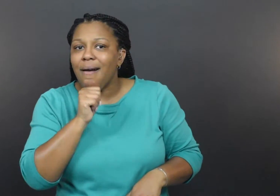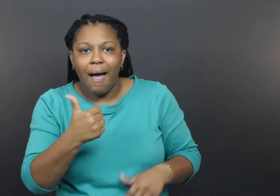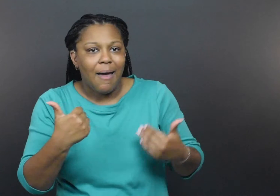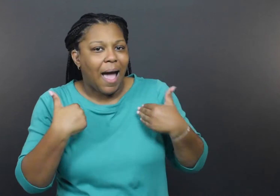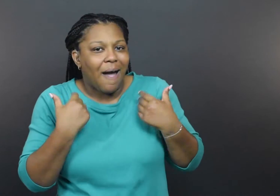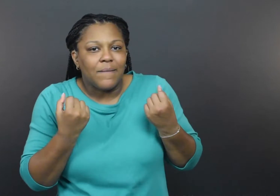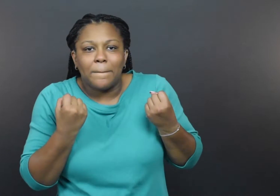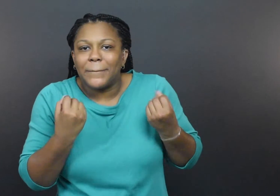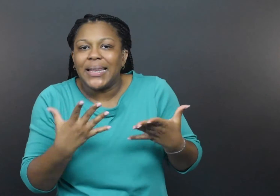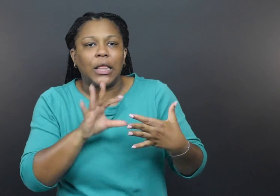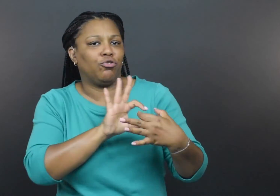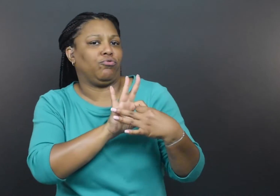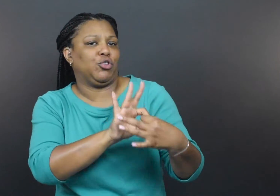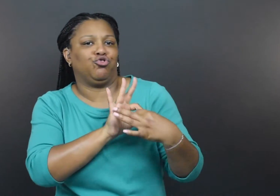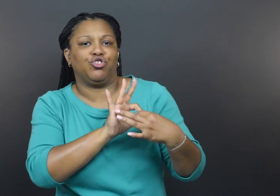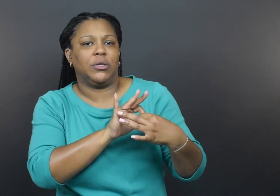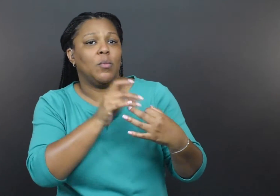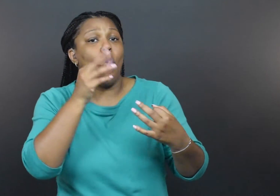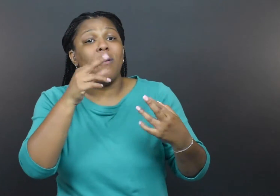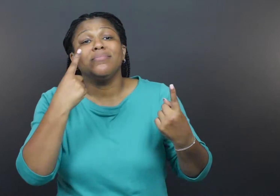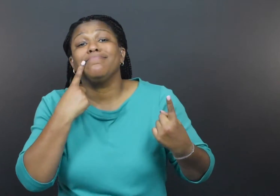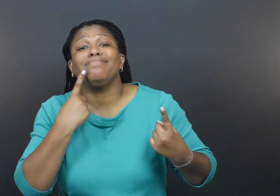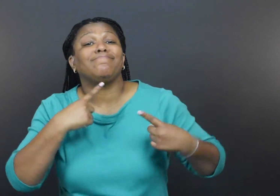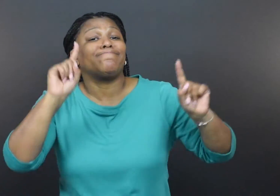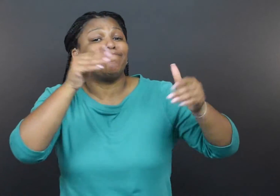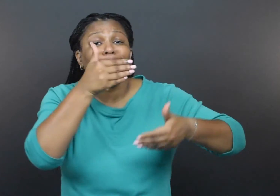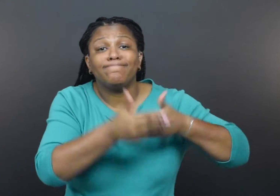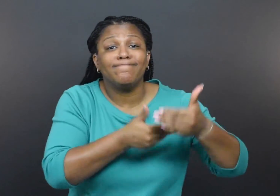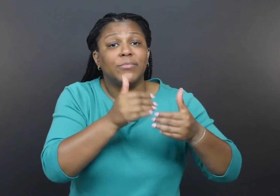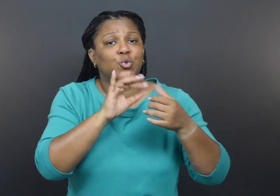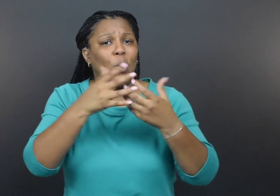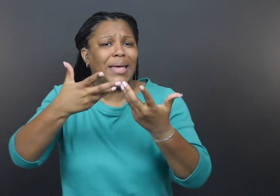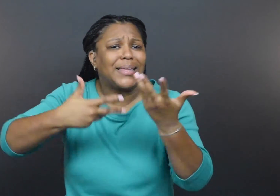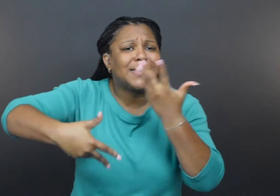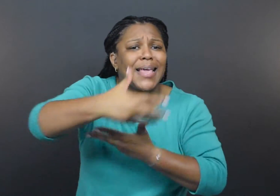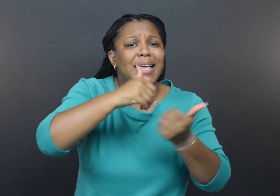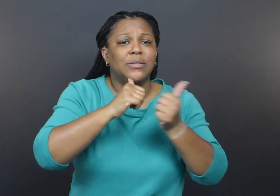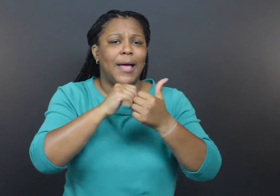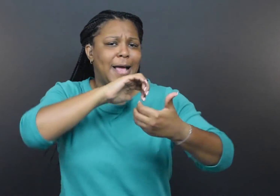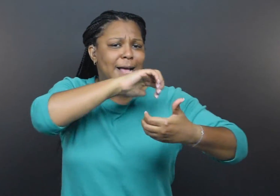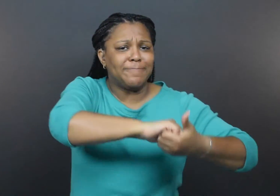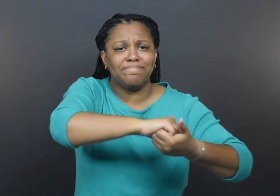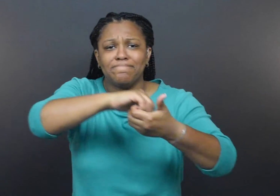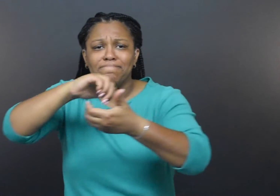or successful processes for engaging and collaborating with [the disability] community,